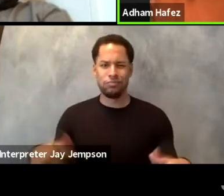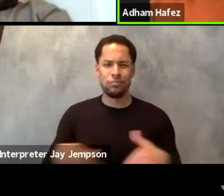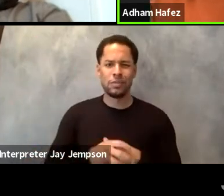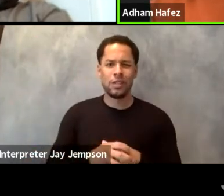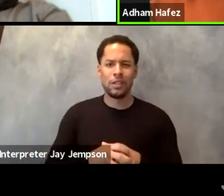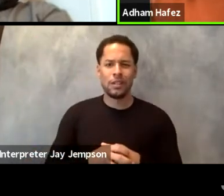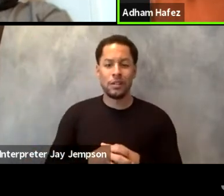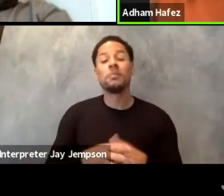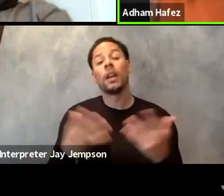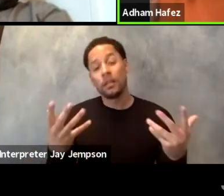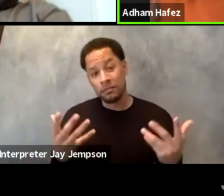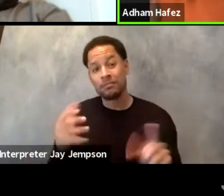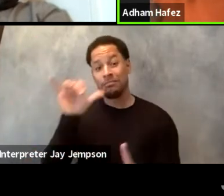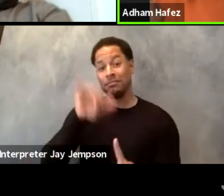that we can keep her another question.